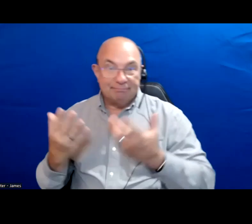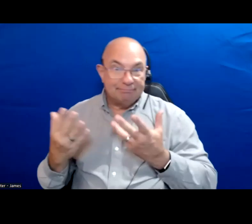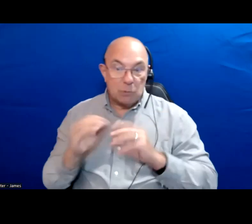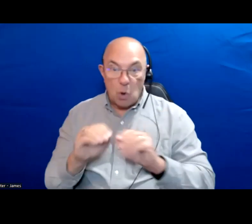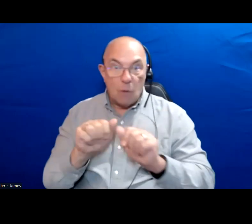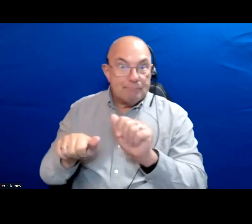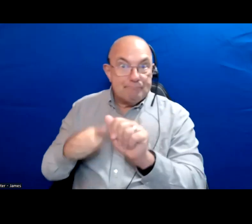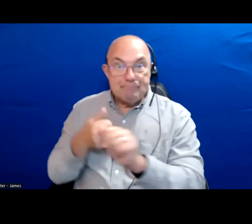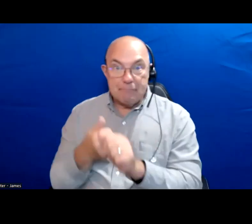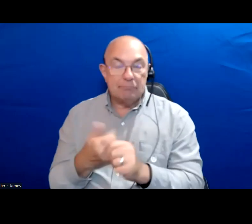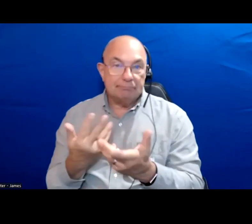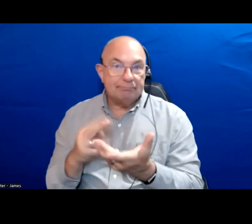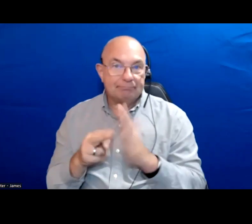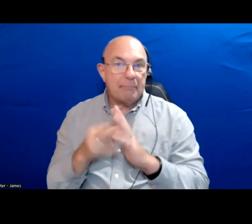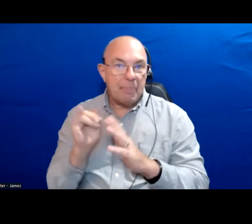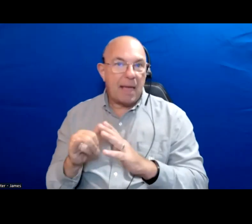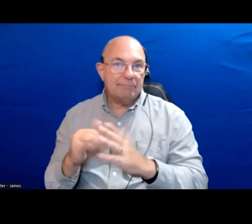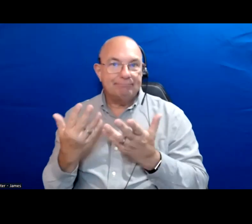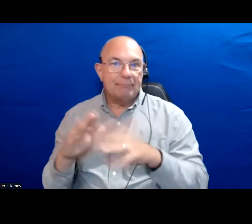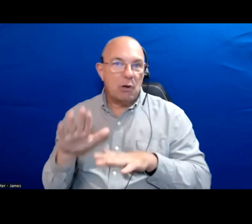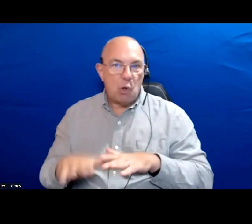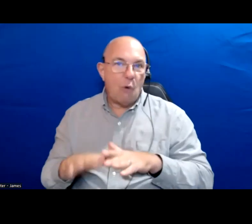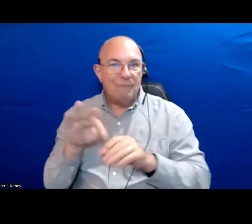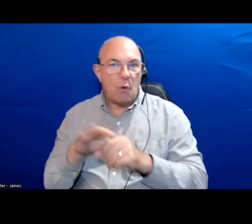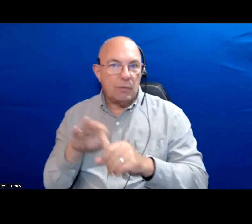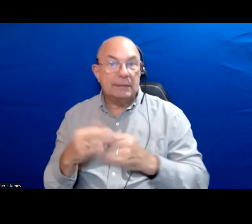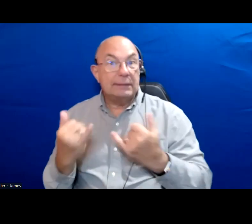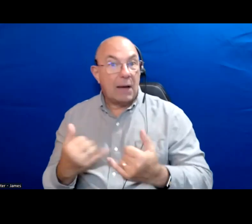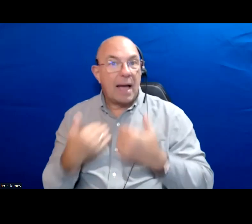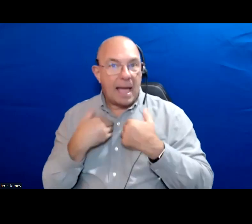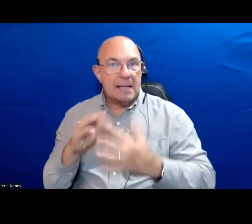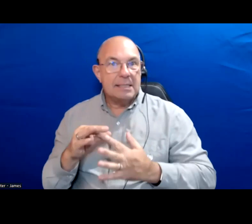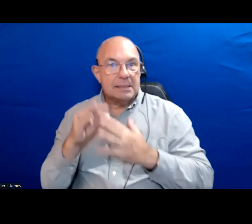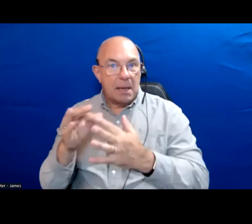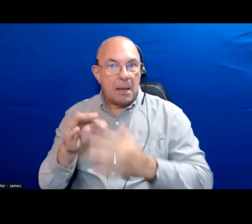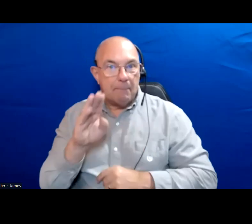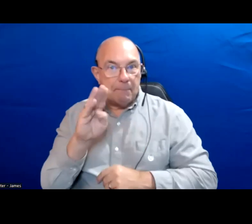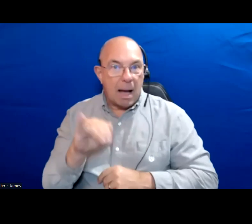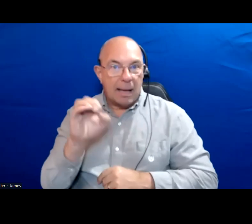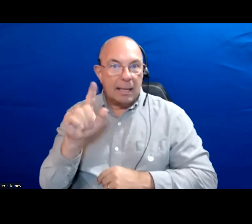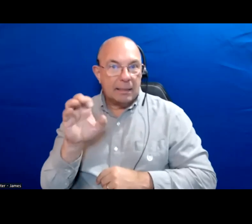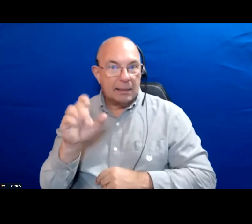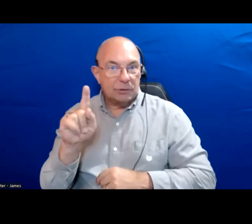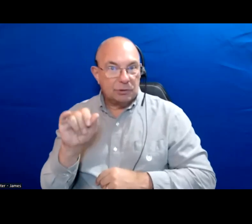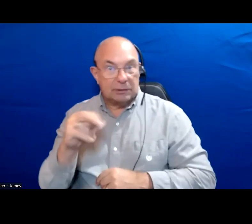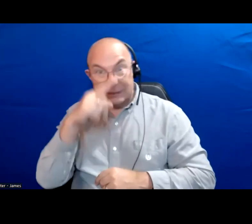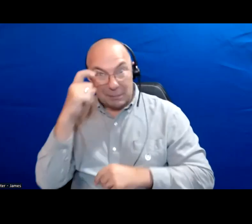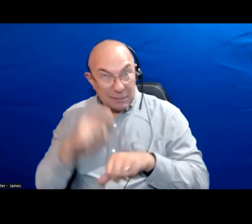would take him out. That was part of that low voter turnout now we have the special by election. In summer.